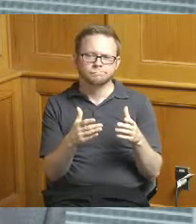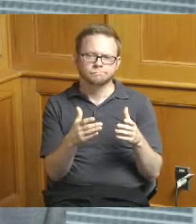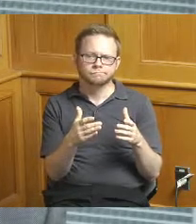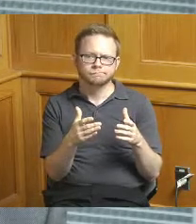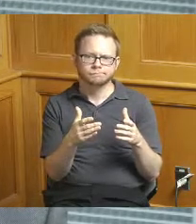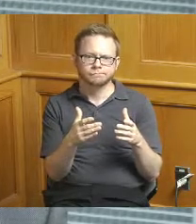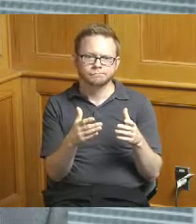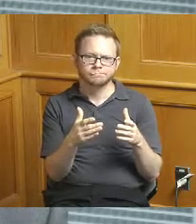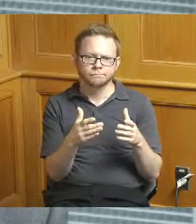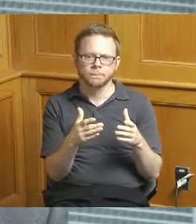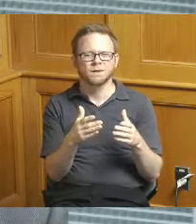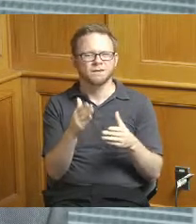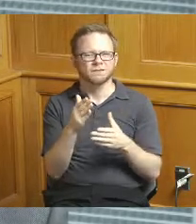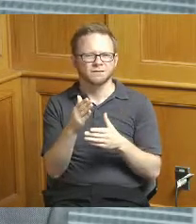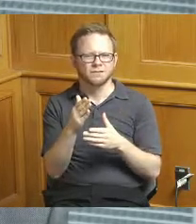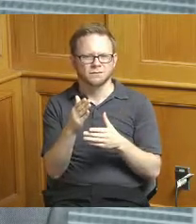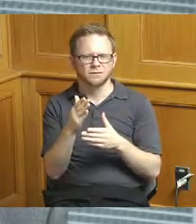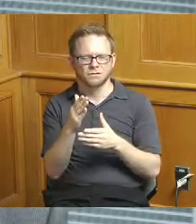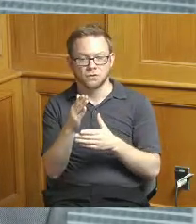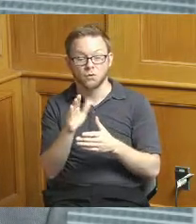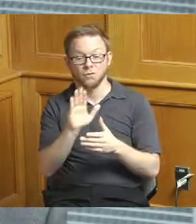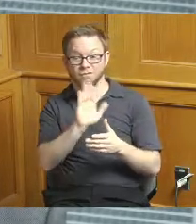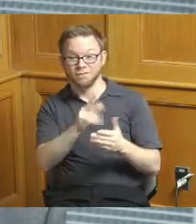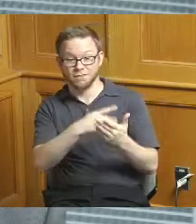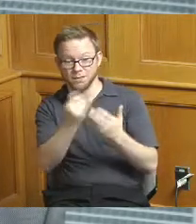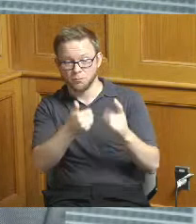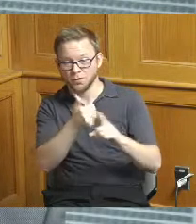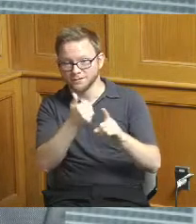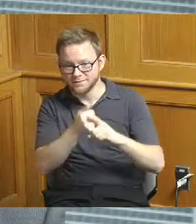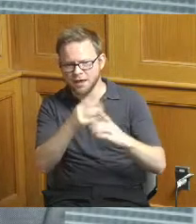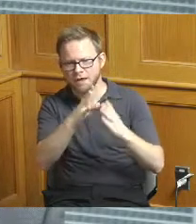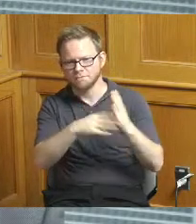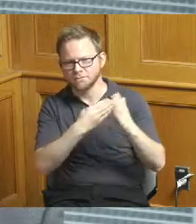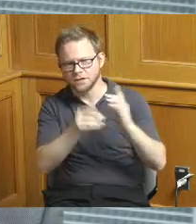you know outside of our own milestones that we set but you can share a little bit more I think about